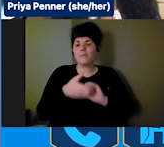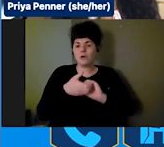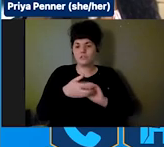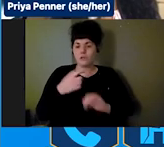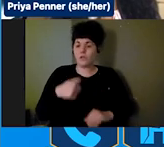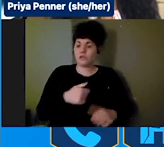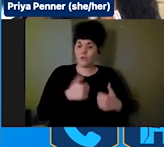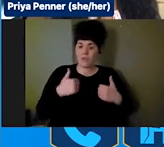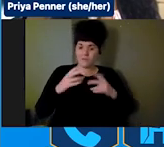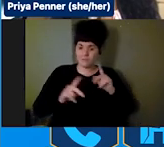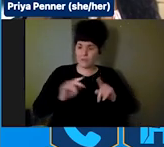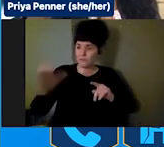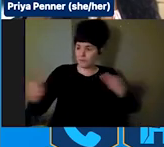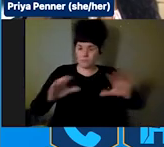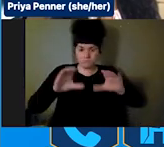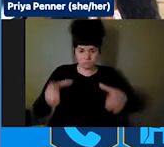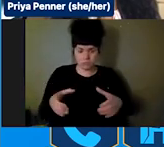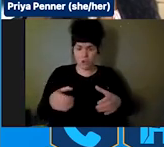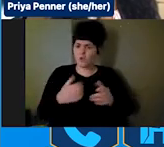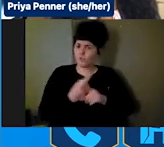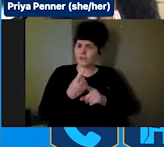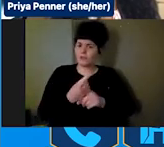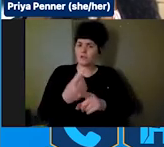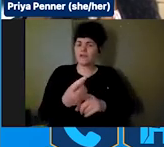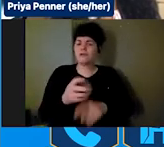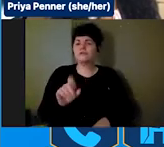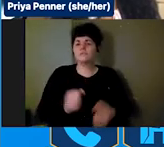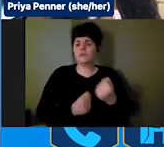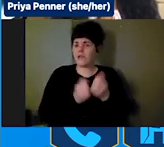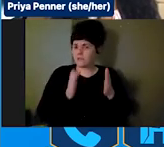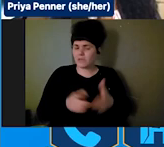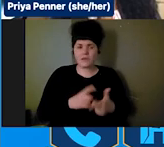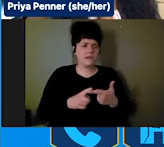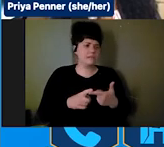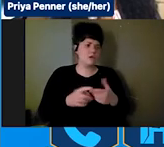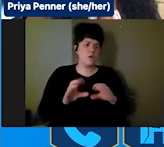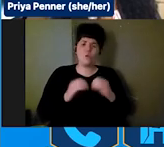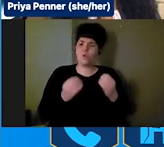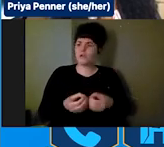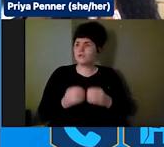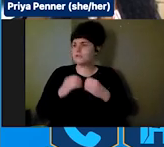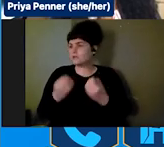folks together regularly, disability advocates, organization, government agencies to really address the